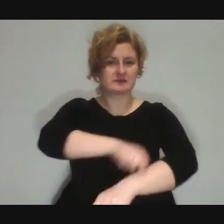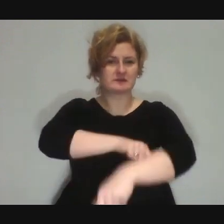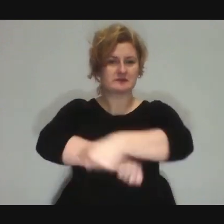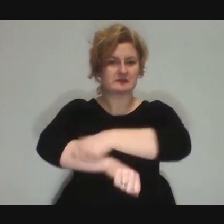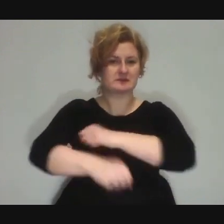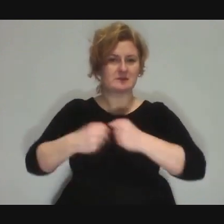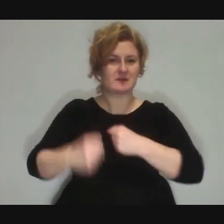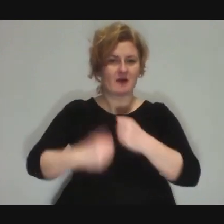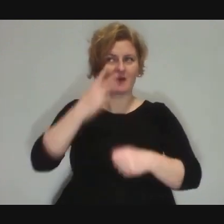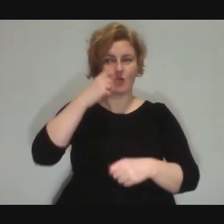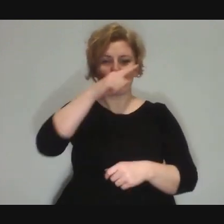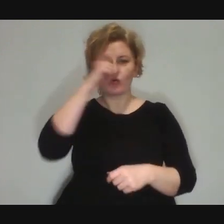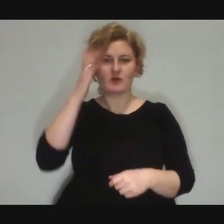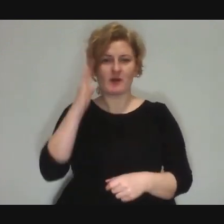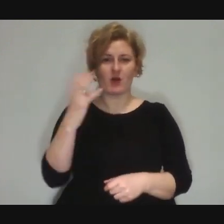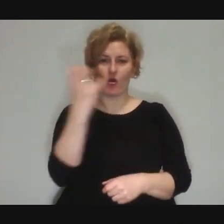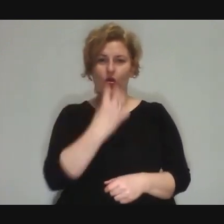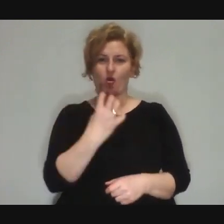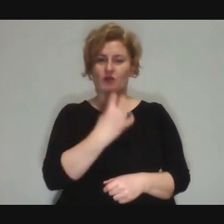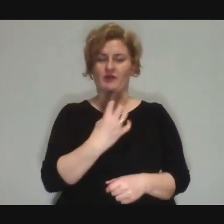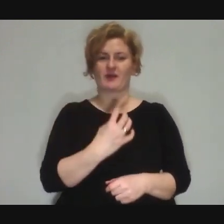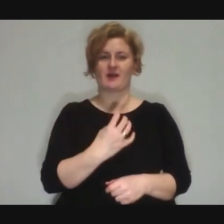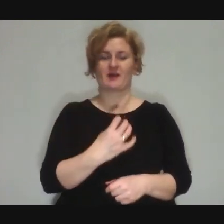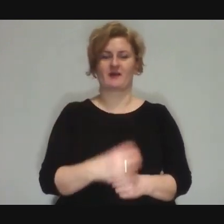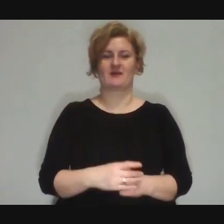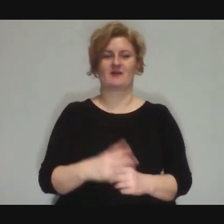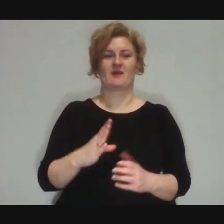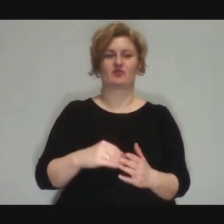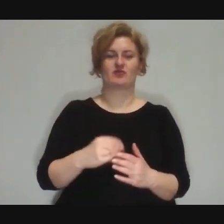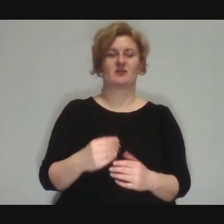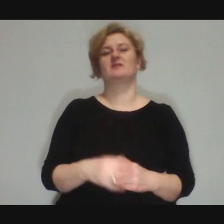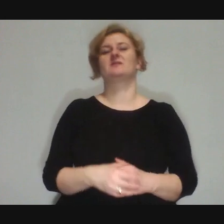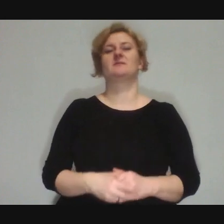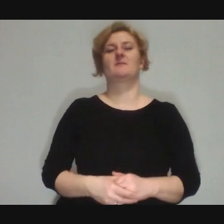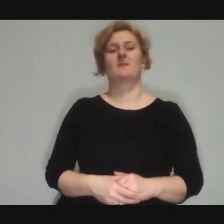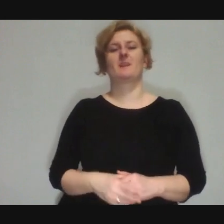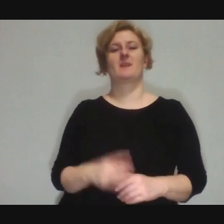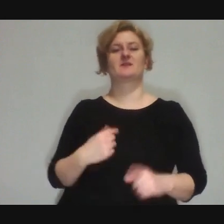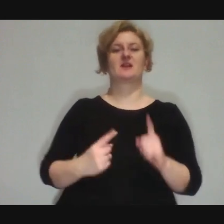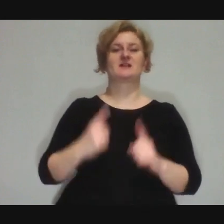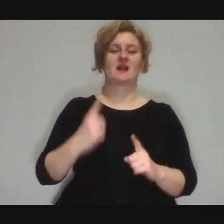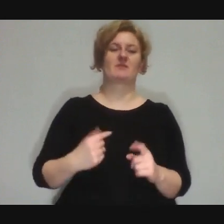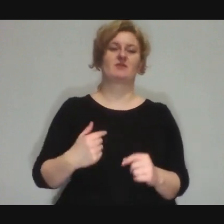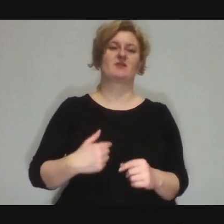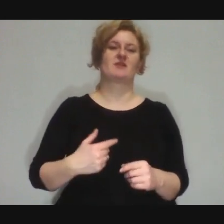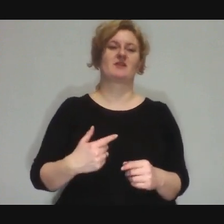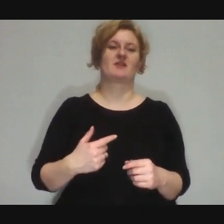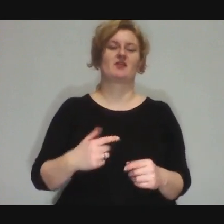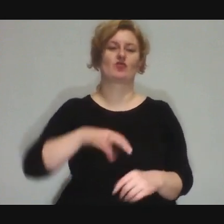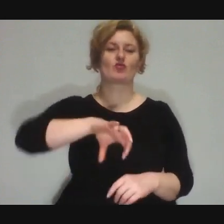It's not like we invite the whole Lublin to see how a group of seven-year-olds learned to plate spinning...